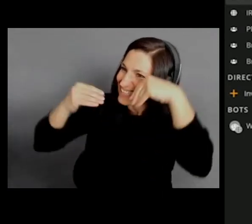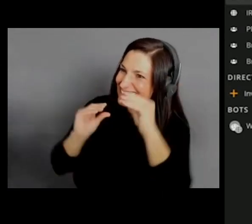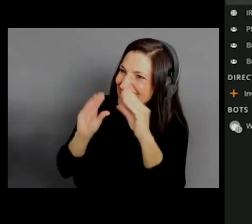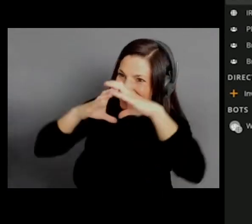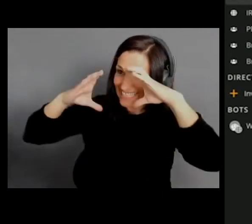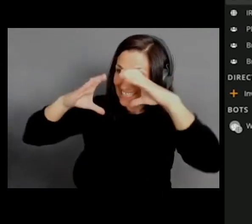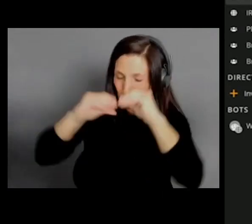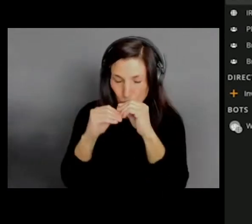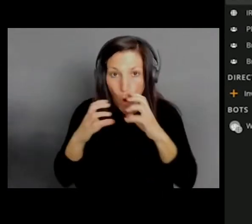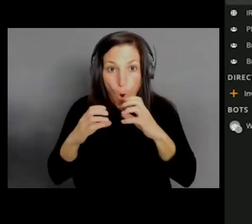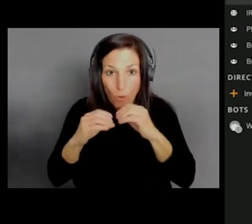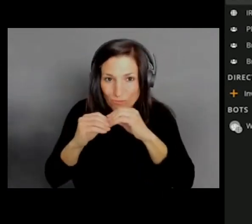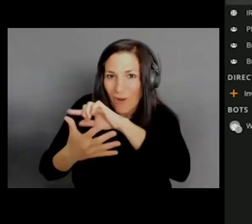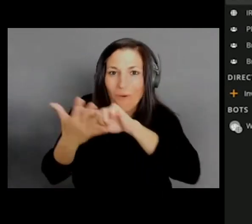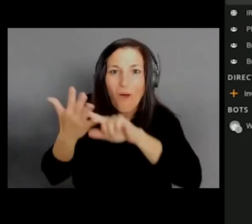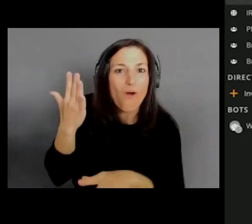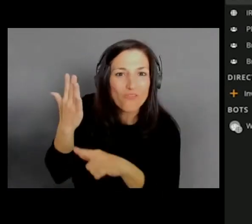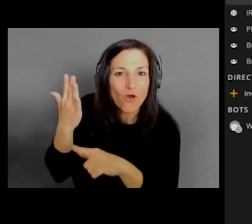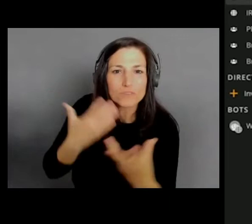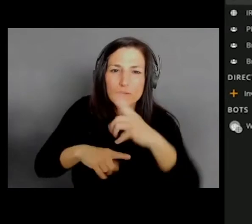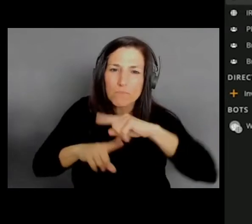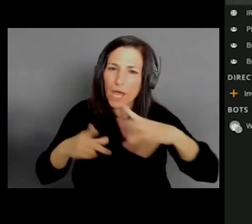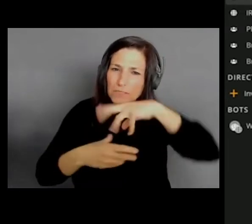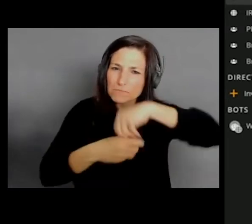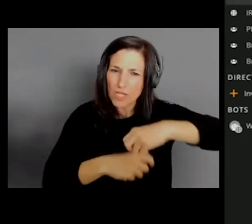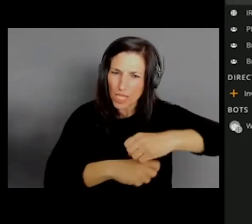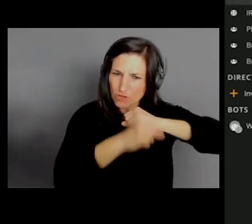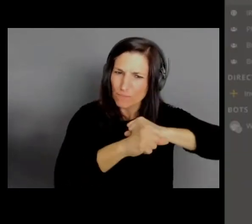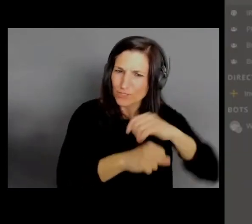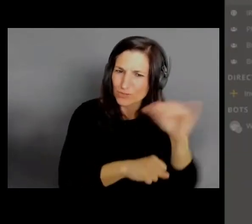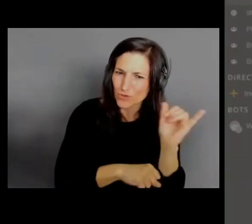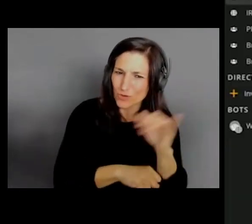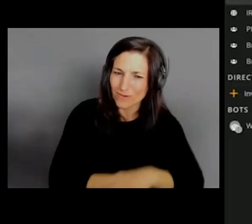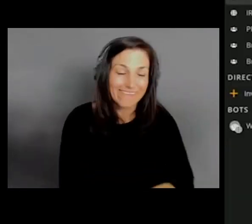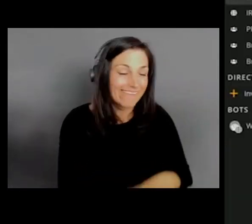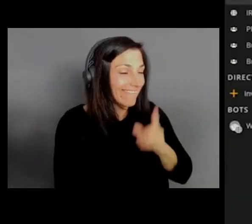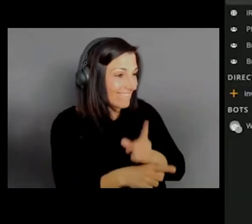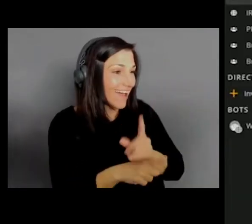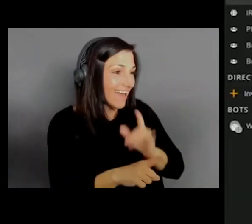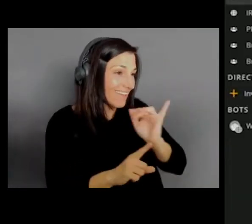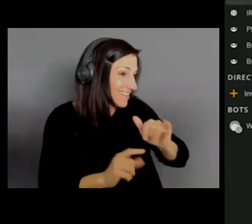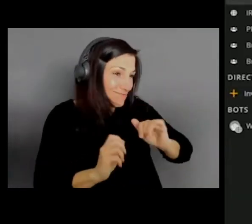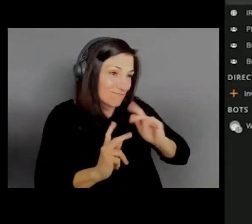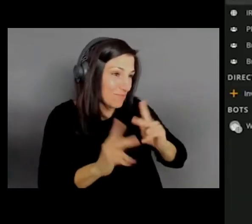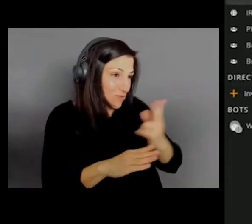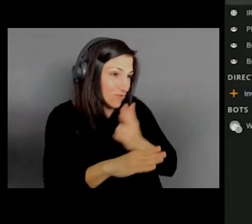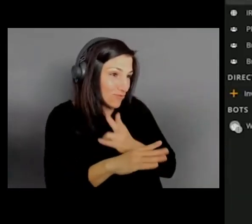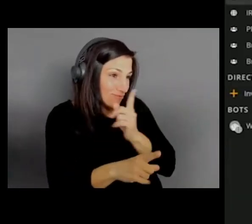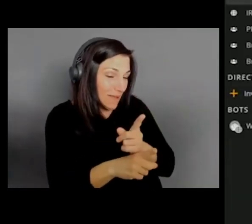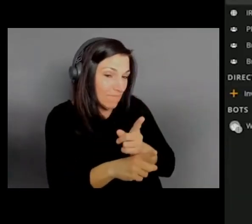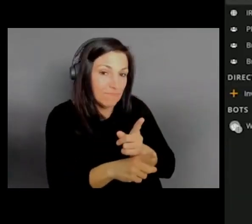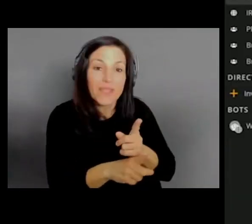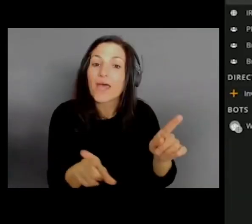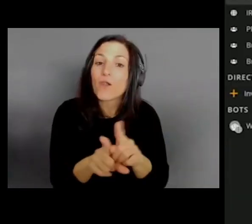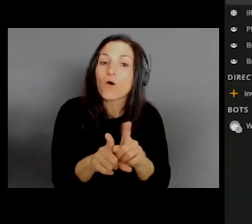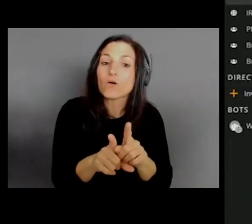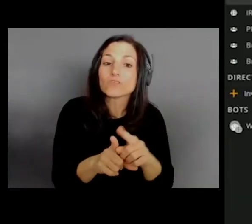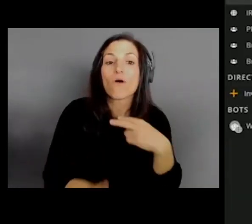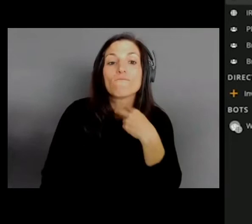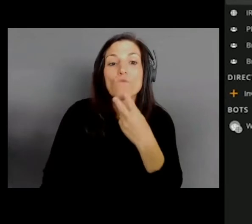It's just the way people work, right? There are a couple other things in there. Voice memo, you can see, that's an accessibility feature that we have